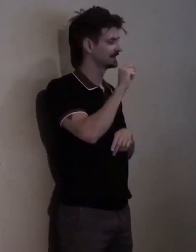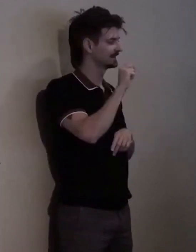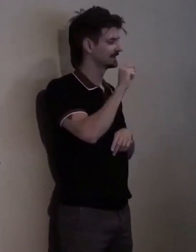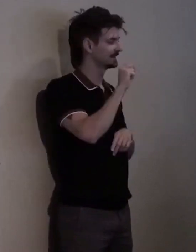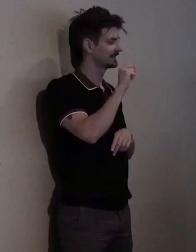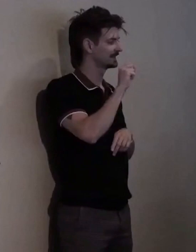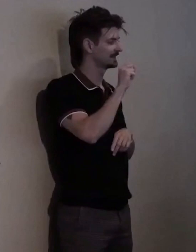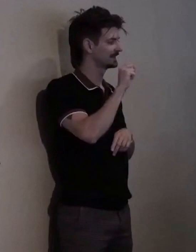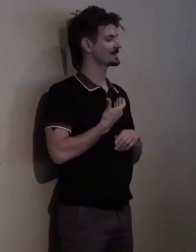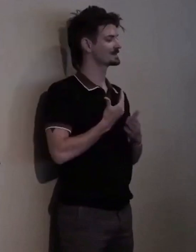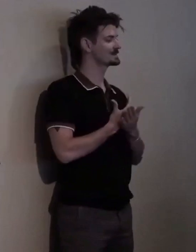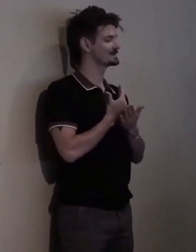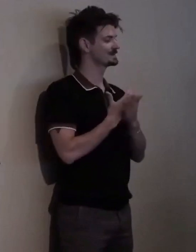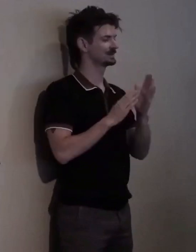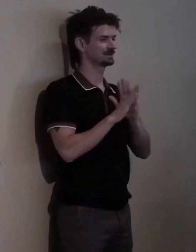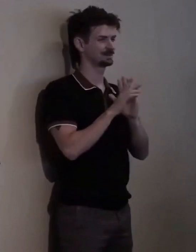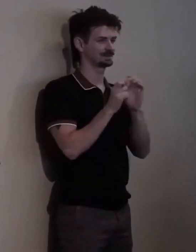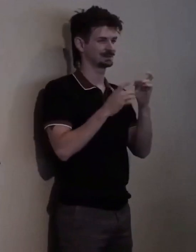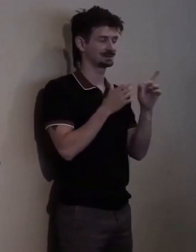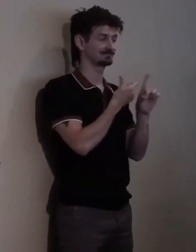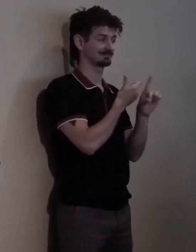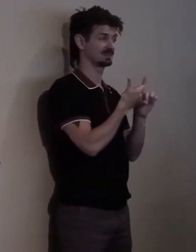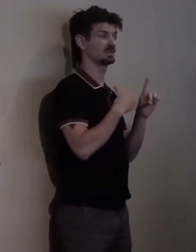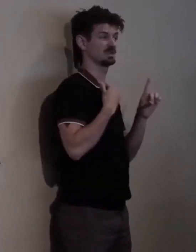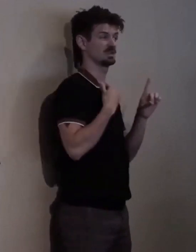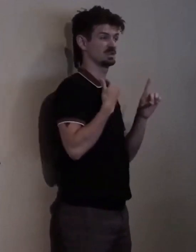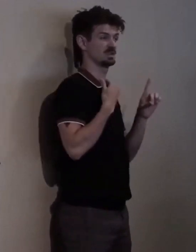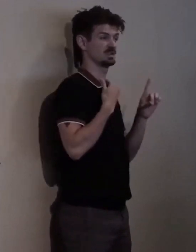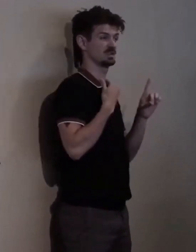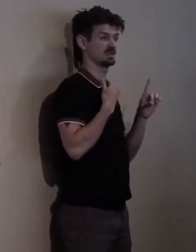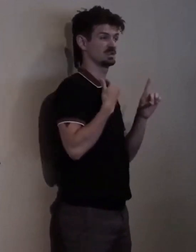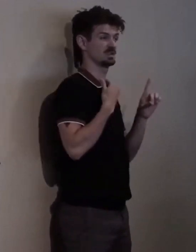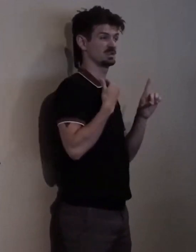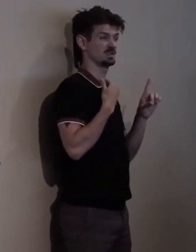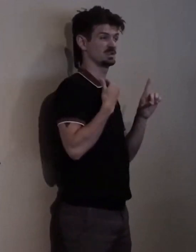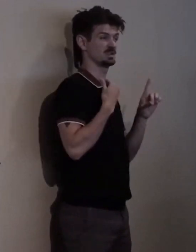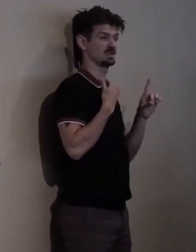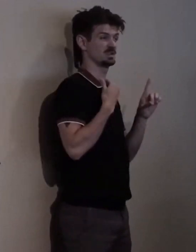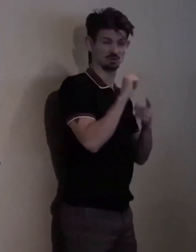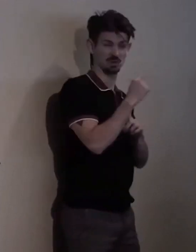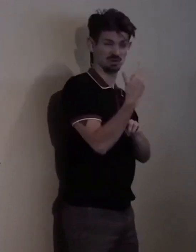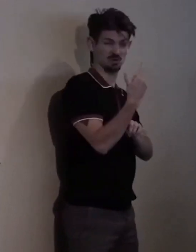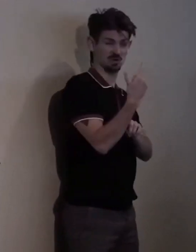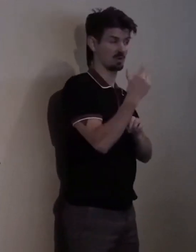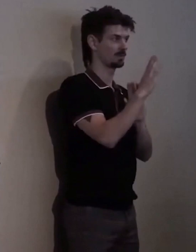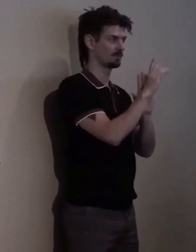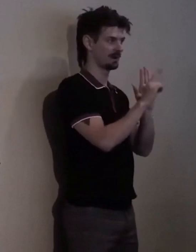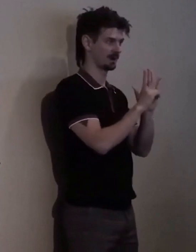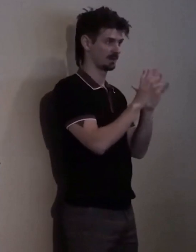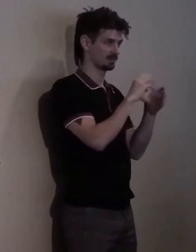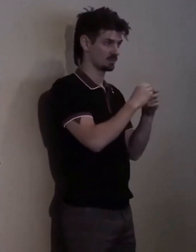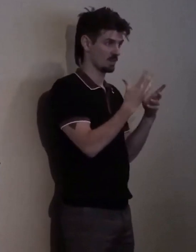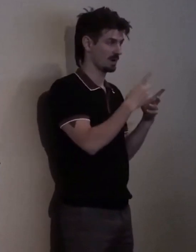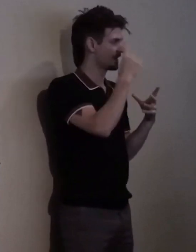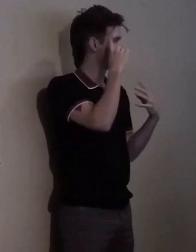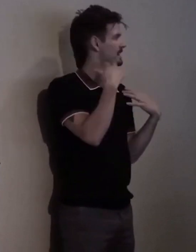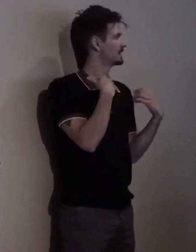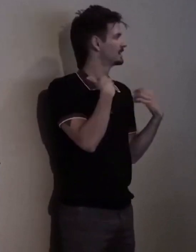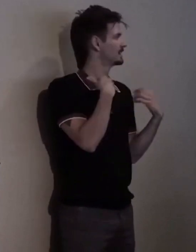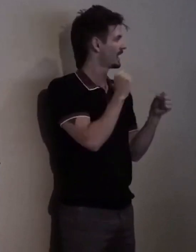Syanna was one of our youth program coordinators since 2021. Her background includes work in mental health, victim advocacy,